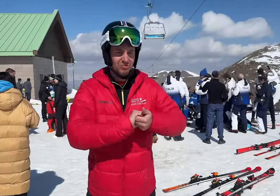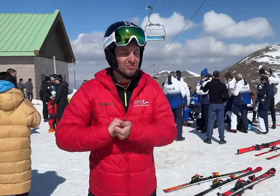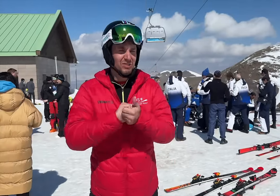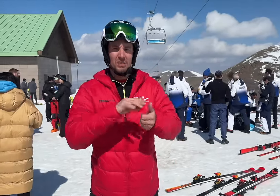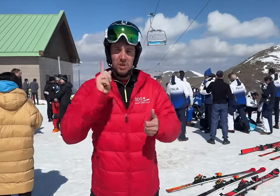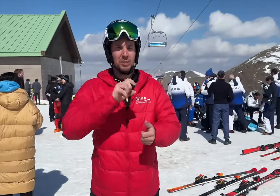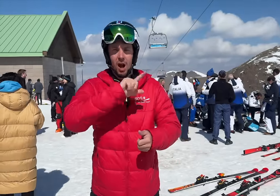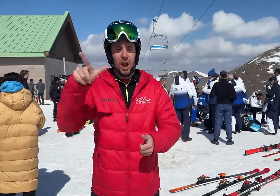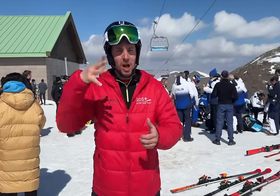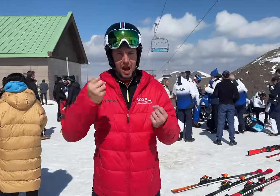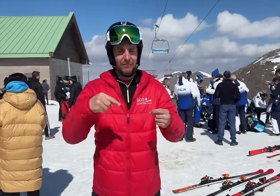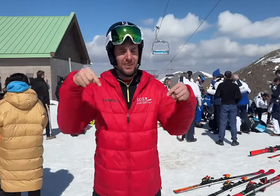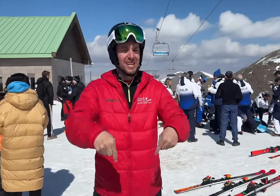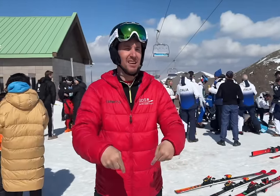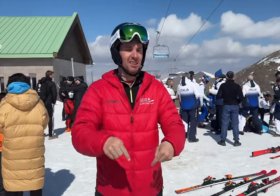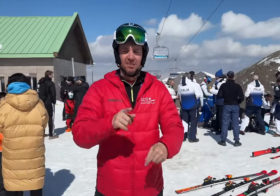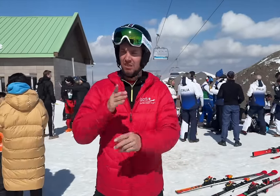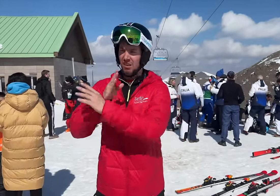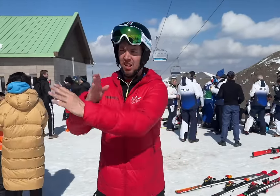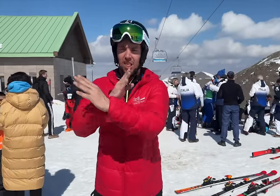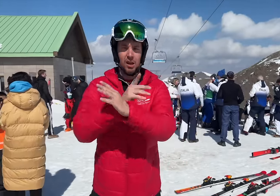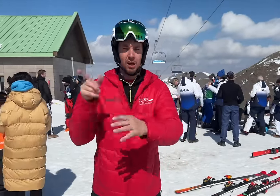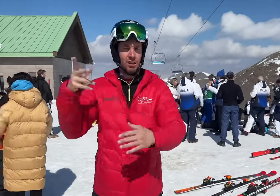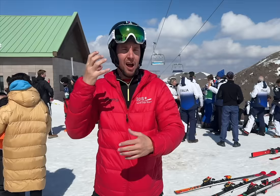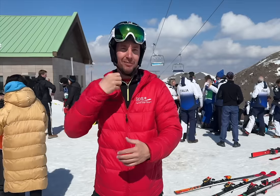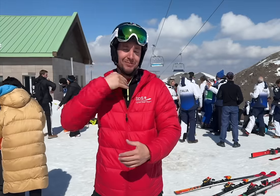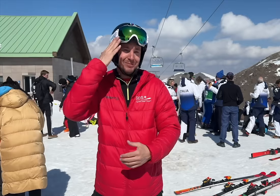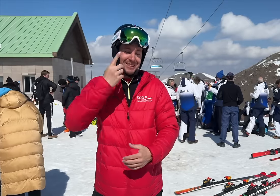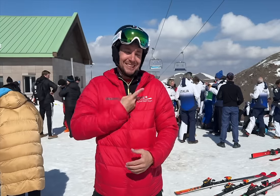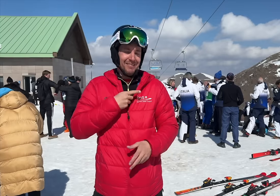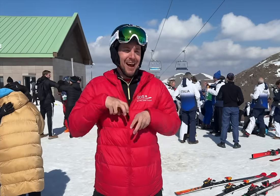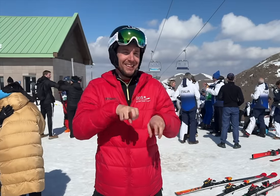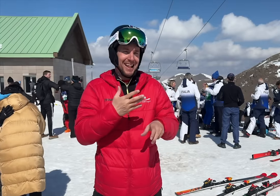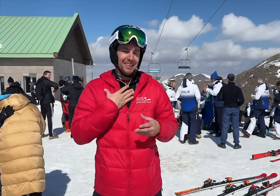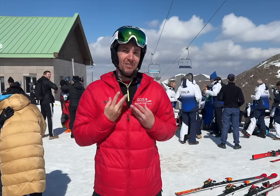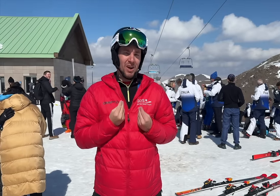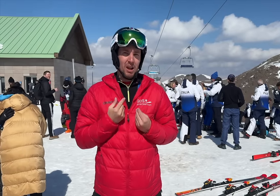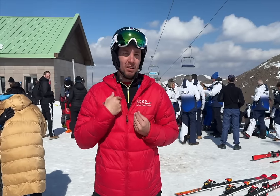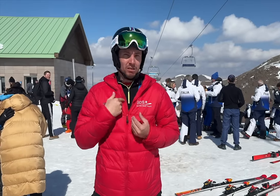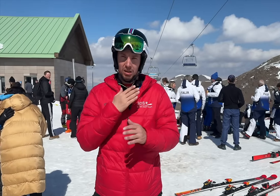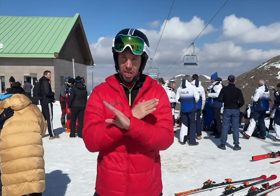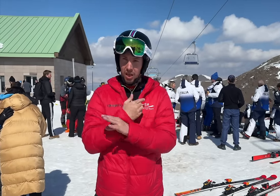stronger. They all must be here. Banning participation in the name of politics can be frustrating for some athletes especially those who